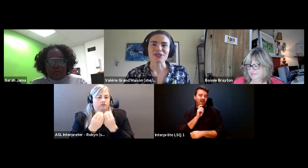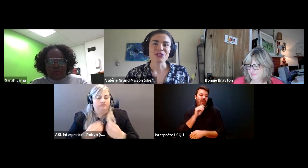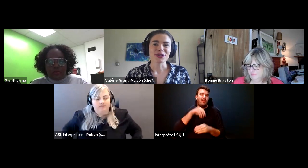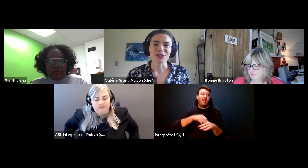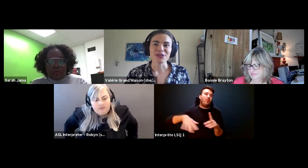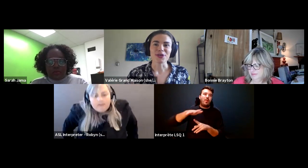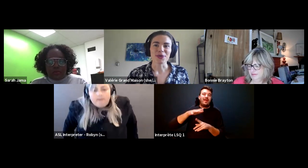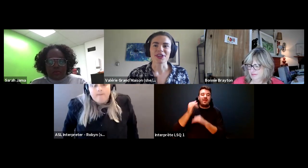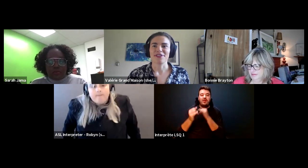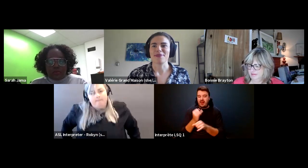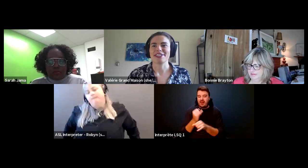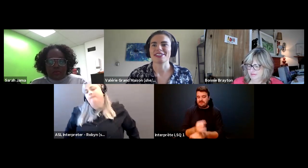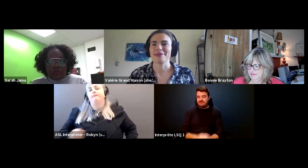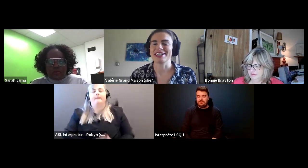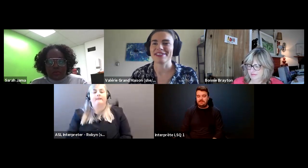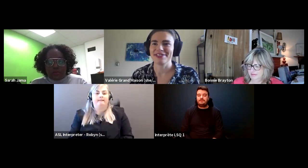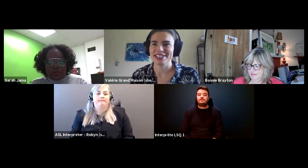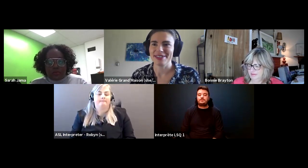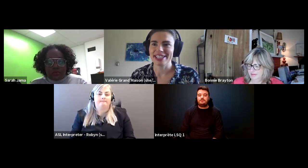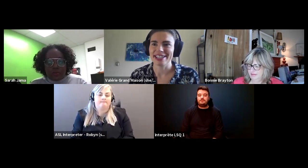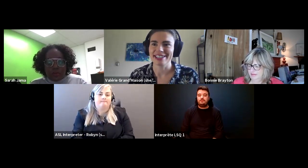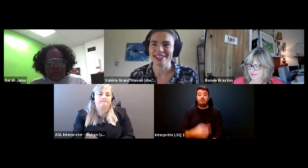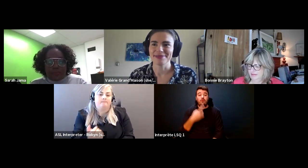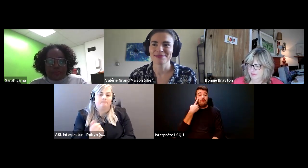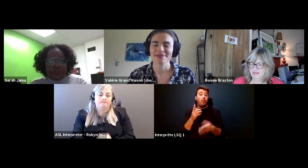Valérie Grand’Maison (she/elle): So to conclude the work of feminist disability activism Canada.